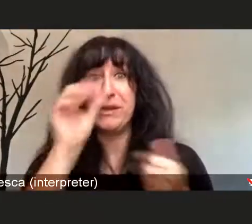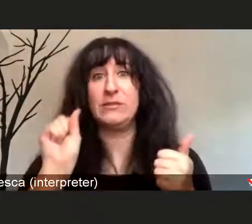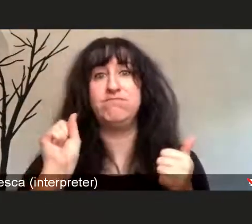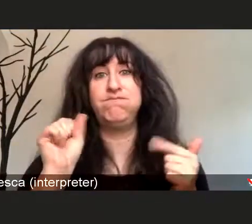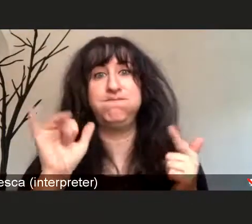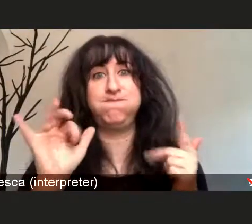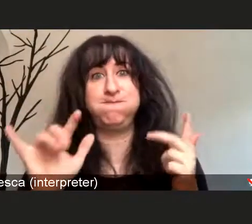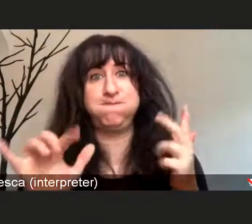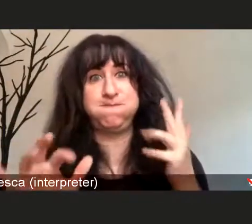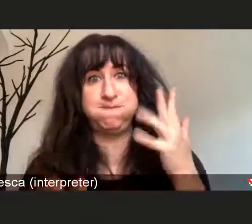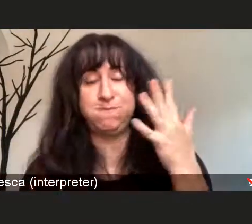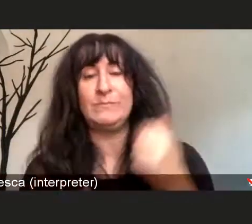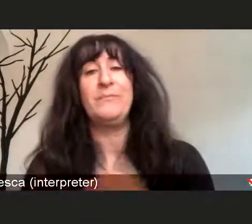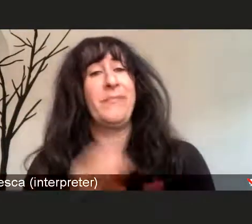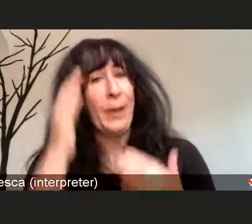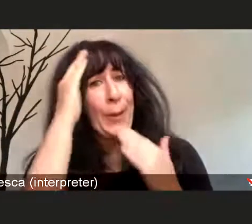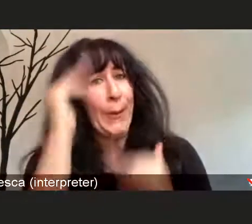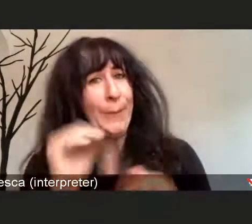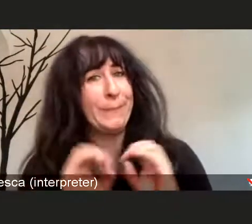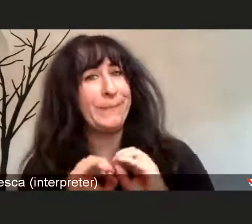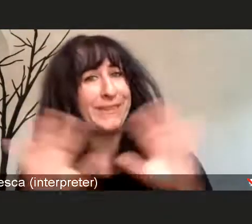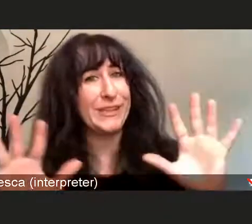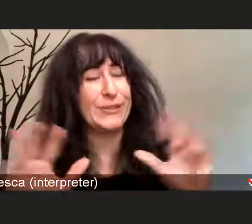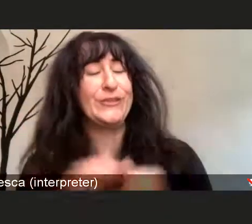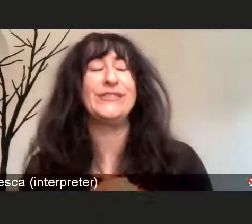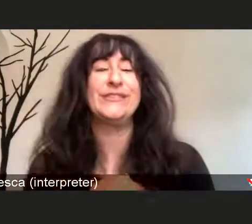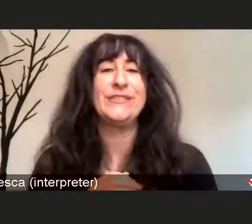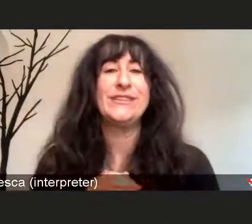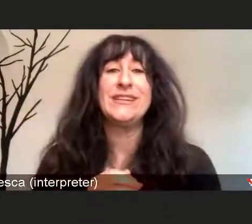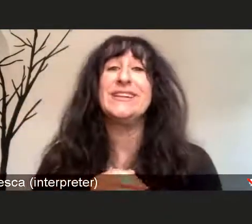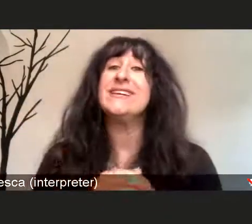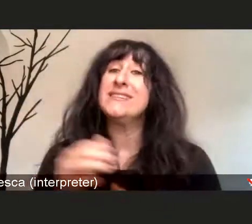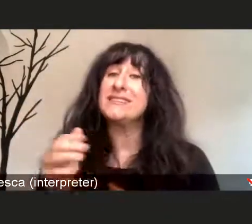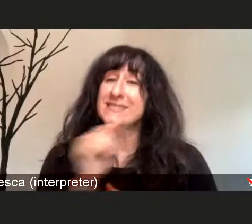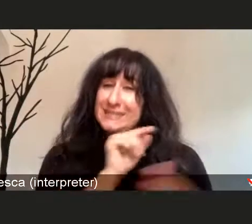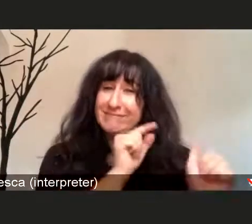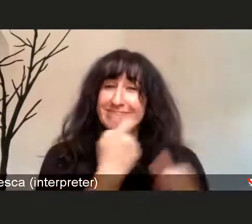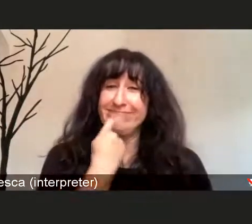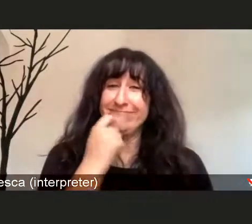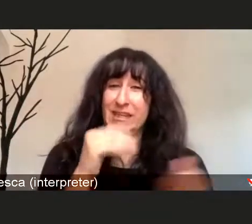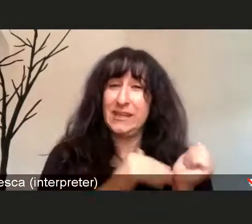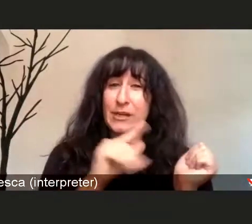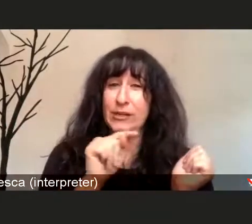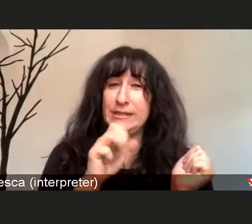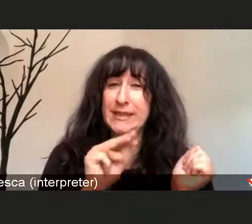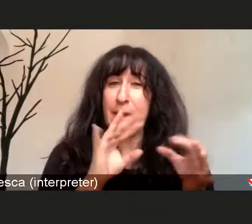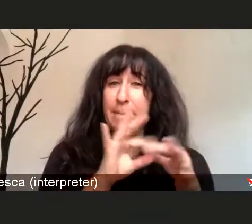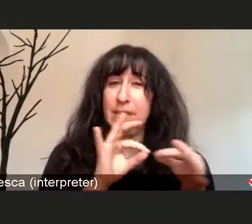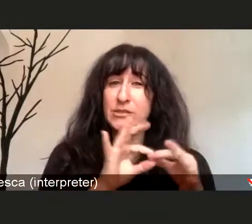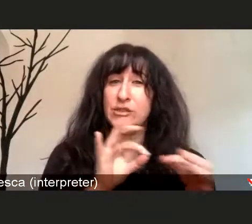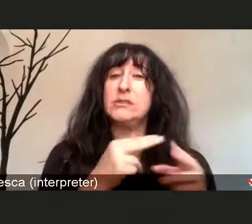as we talk about it. And as Dr. Tam had mentioned, I really want to spend some time taking about